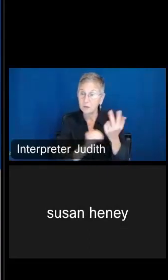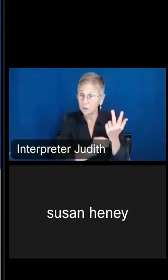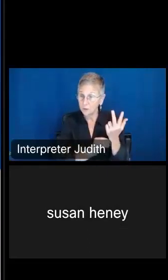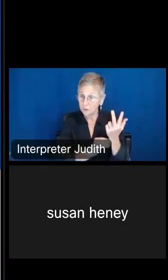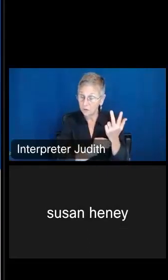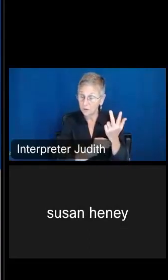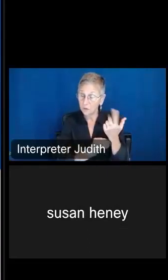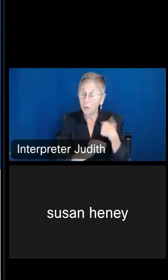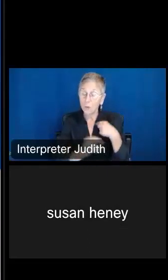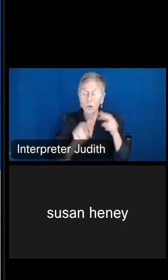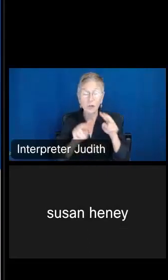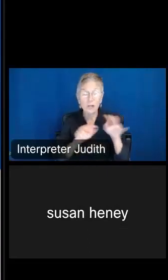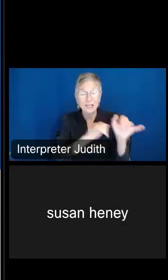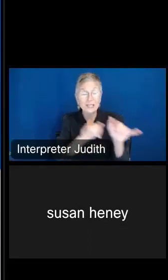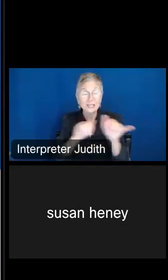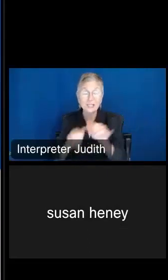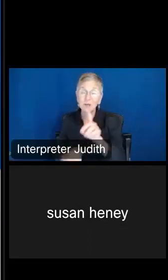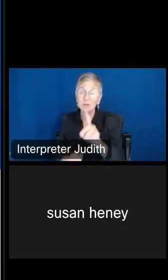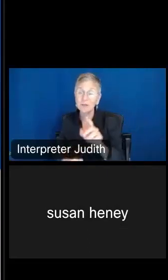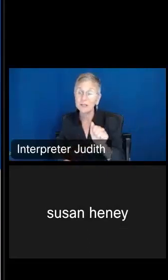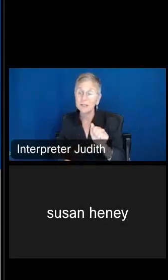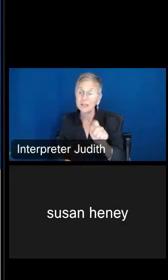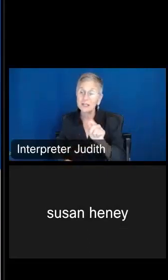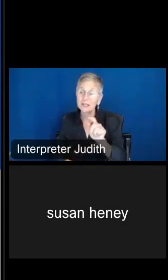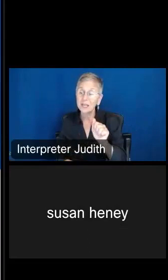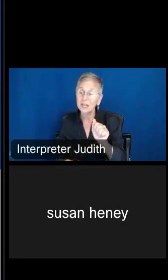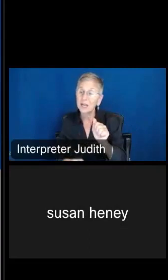at the same data, but now we want to see it by state, so we want to see the breakdown